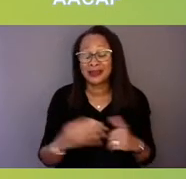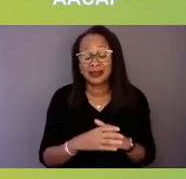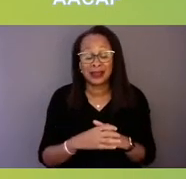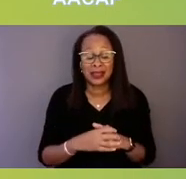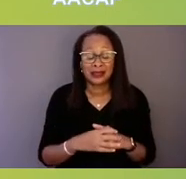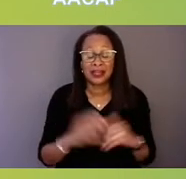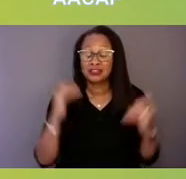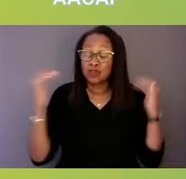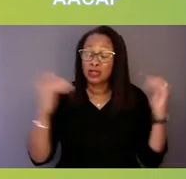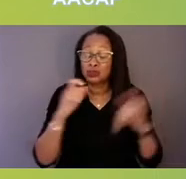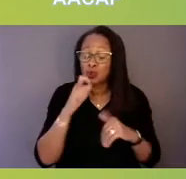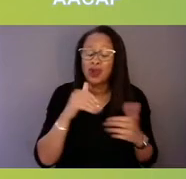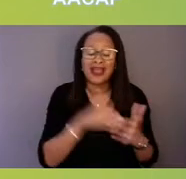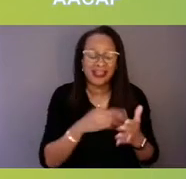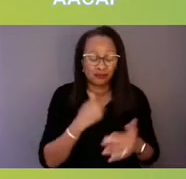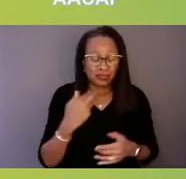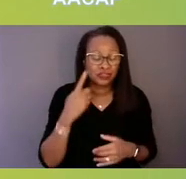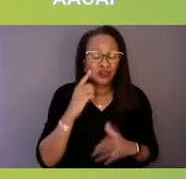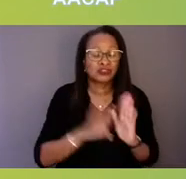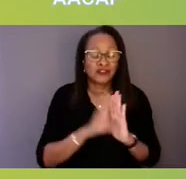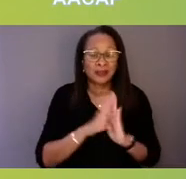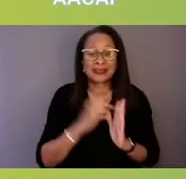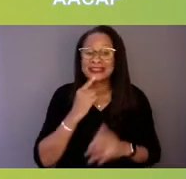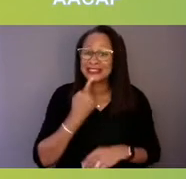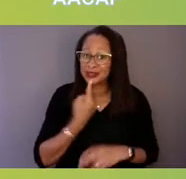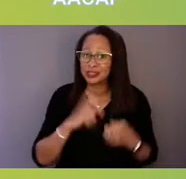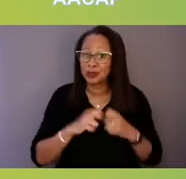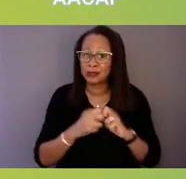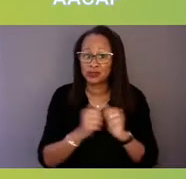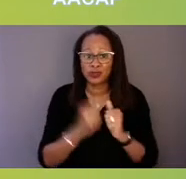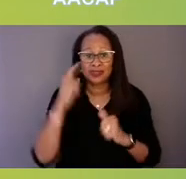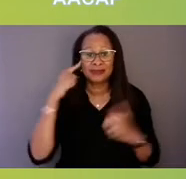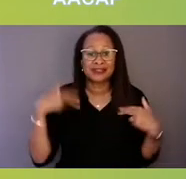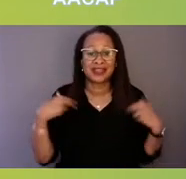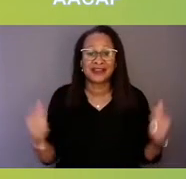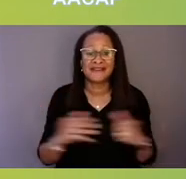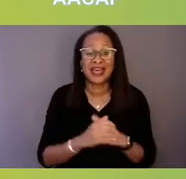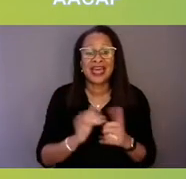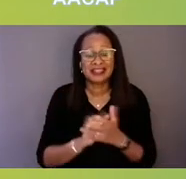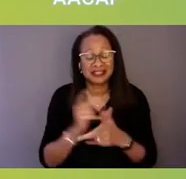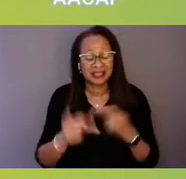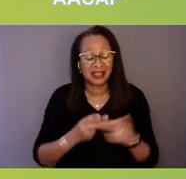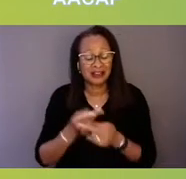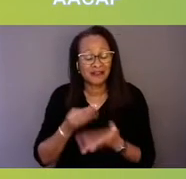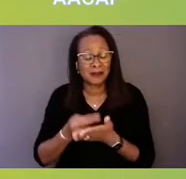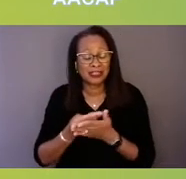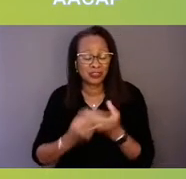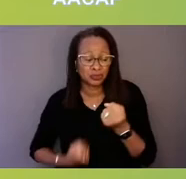and this will provide funding that we can use to shore up the broader crisis system as well